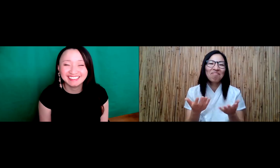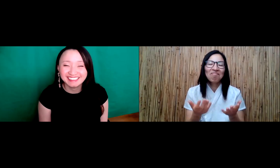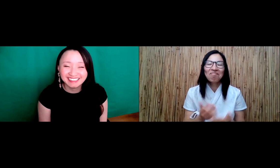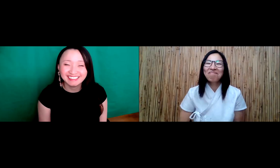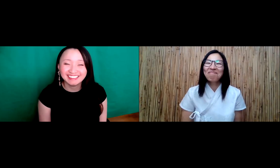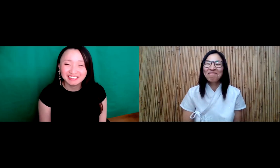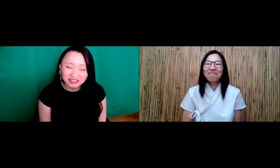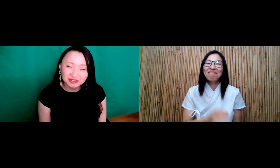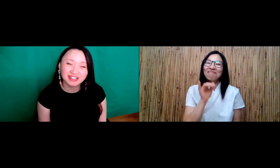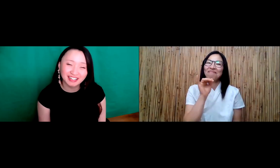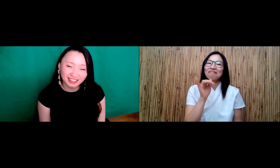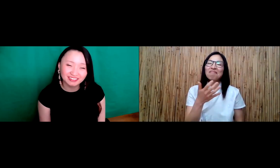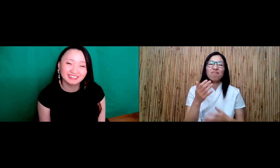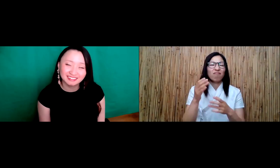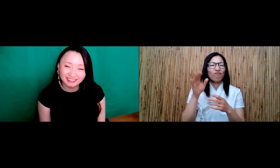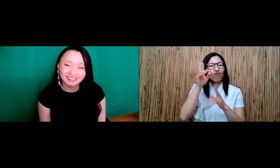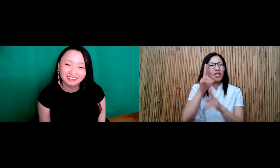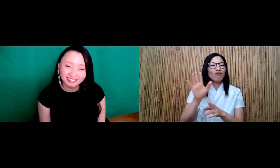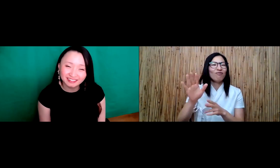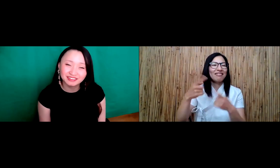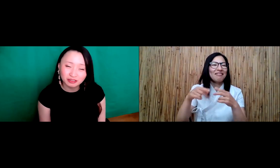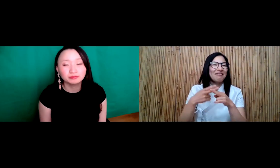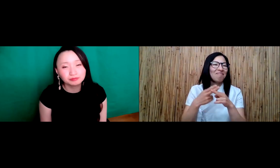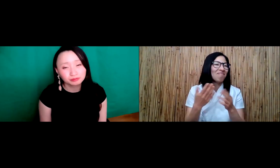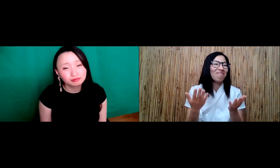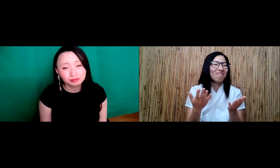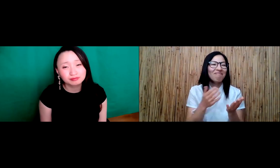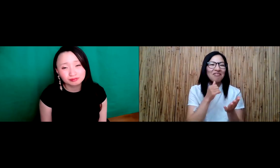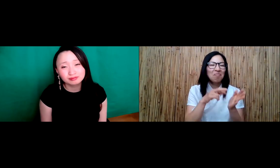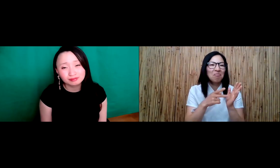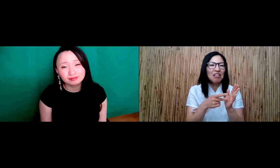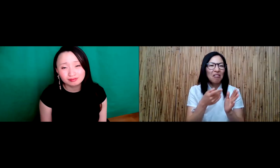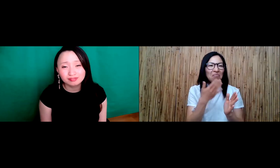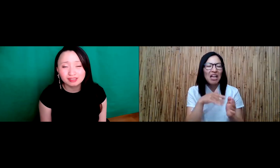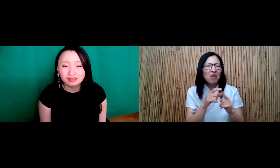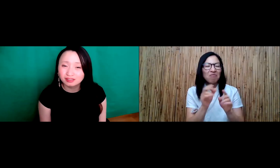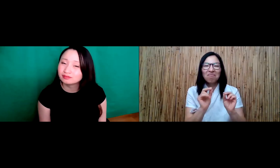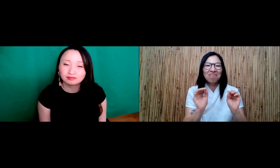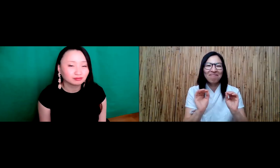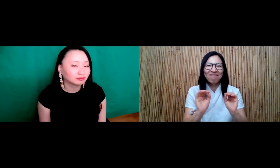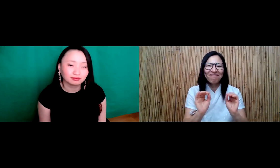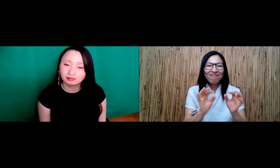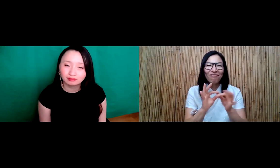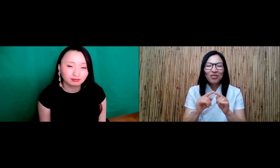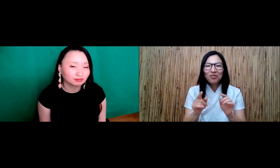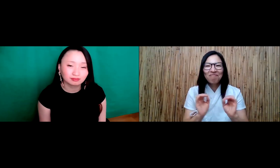And then you have my signing. So, it's important to respect the rules of other sign languages,